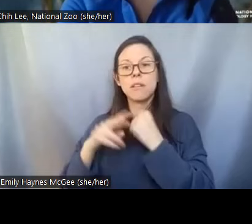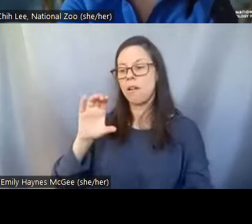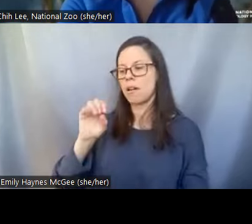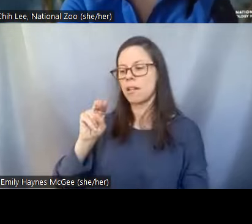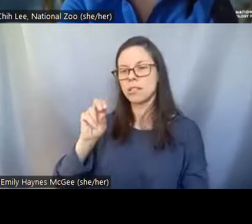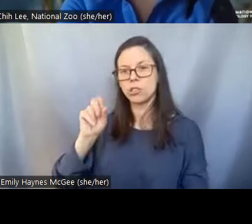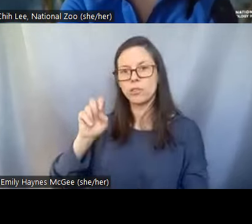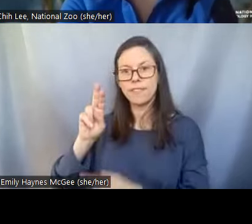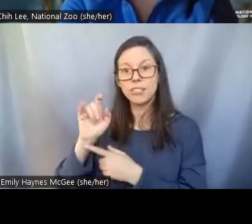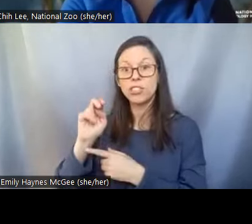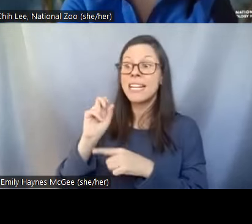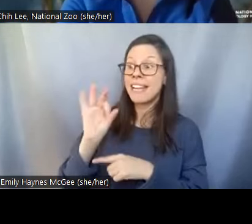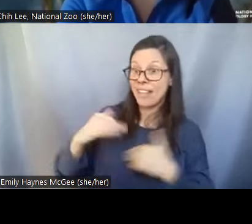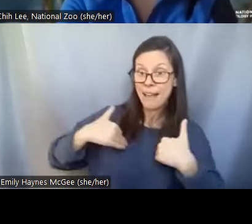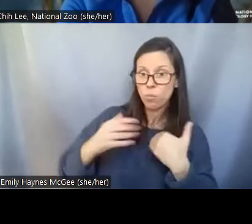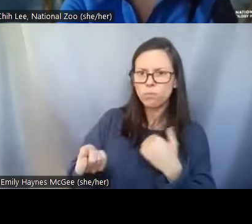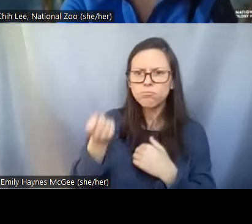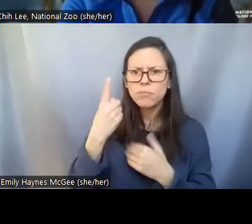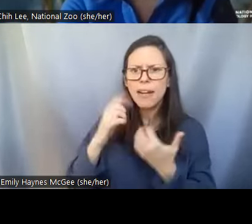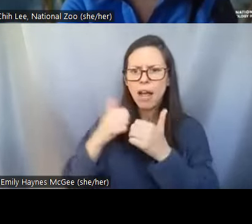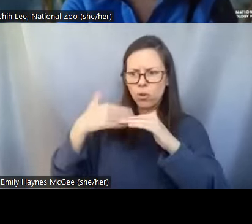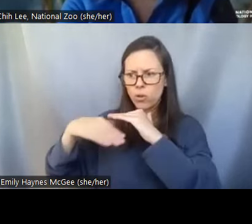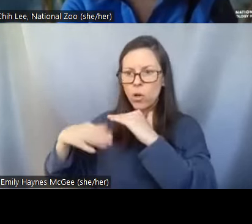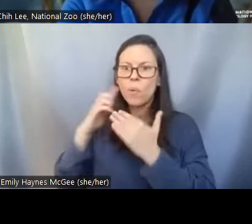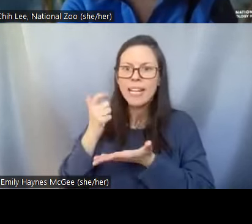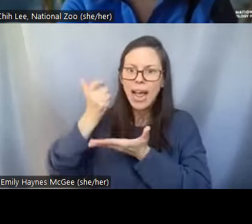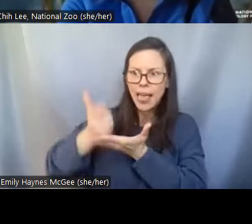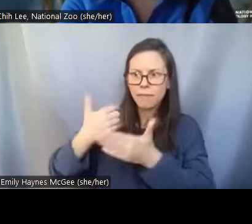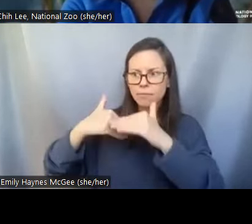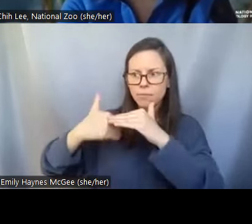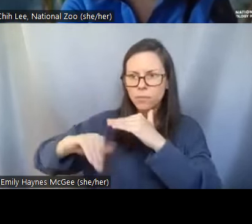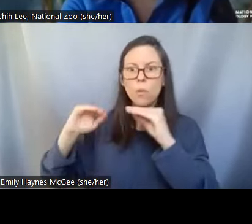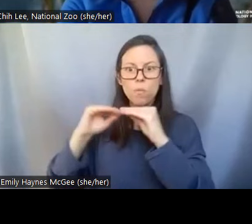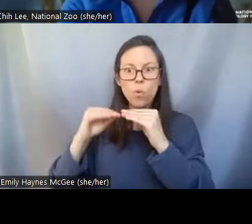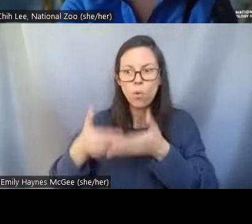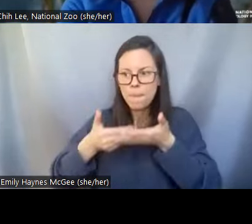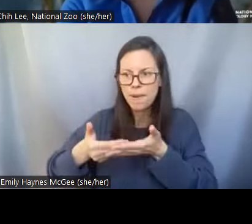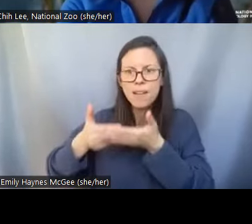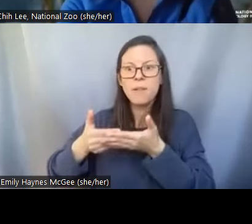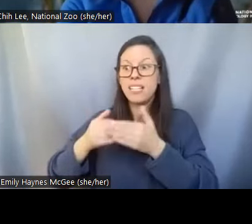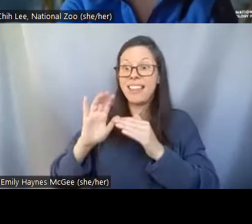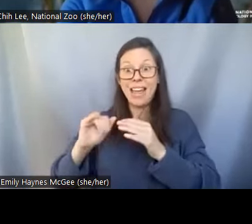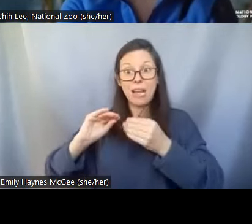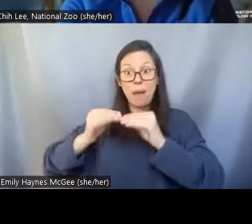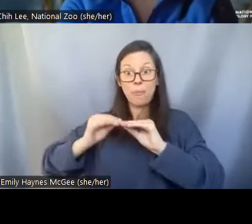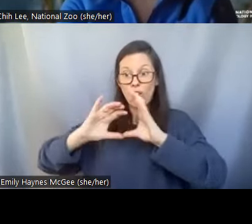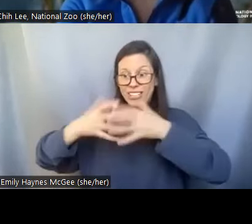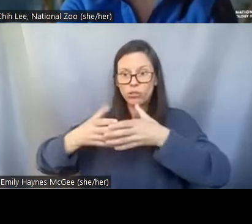new babies grow their populations reintroduce them to the wild and again like we said prevent them